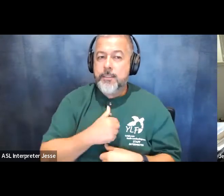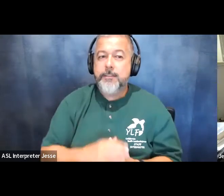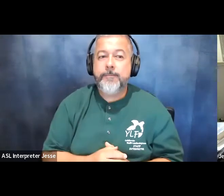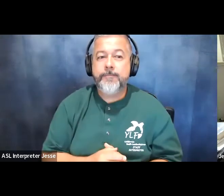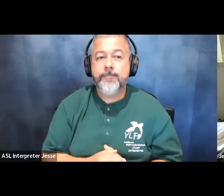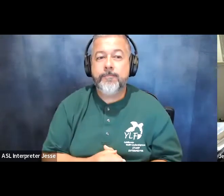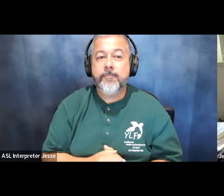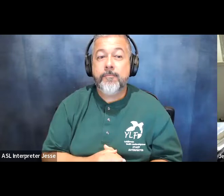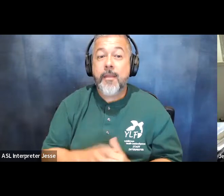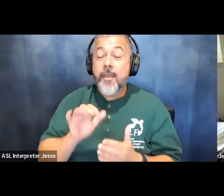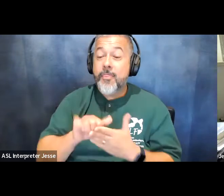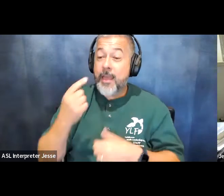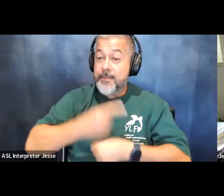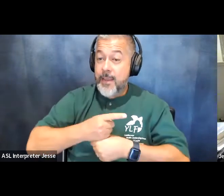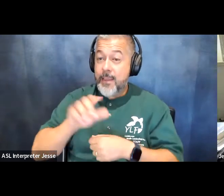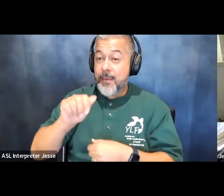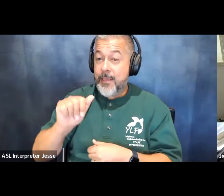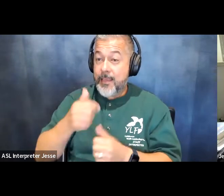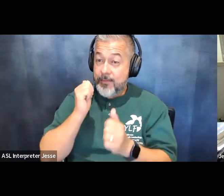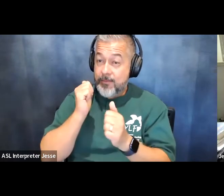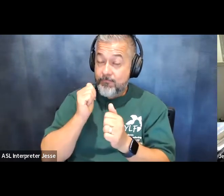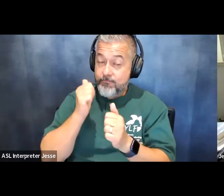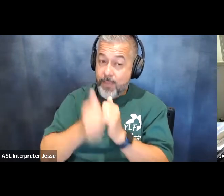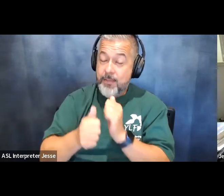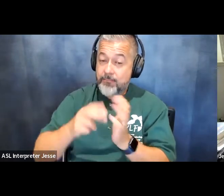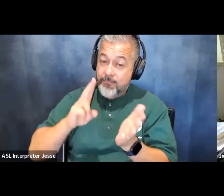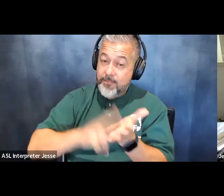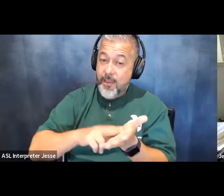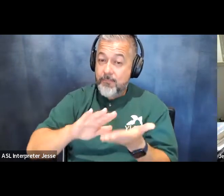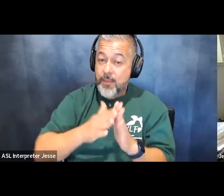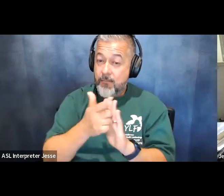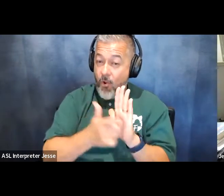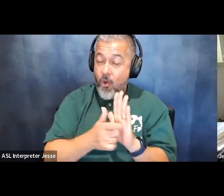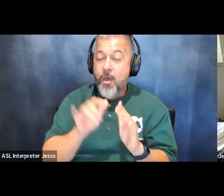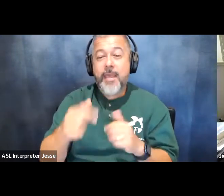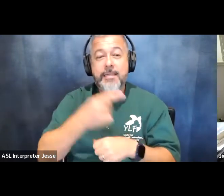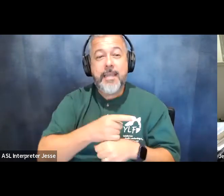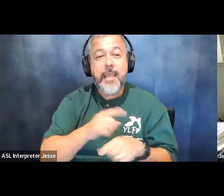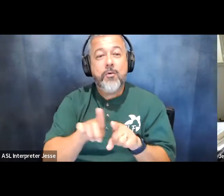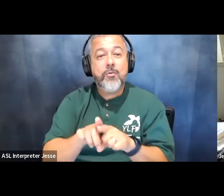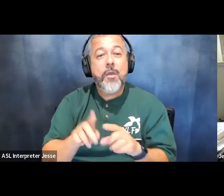the ada was signed into law was also the day that people with disabilities gained their independence